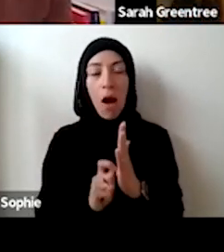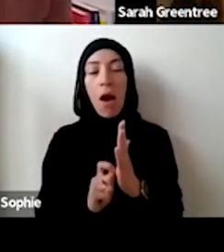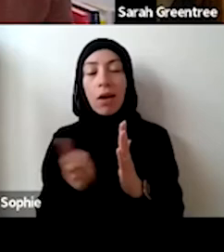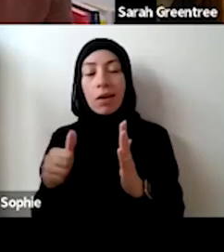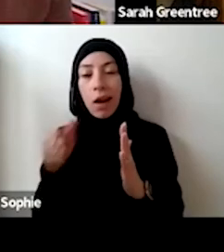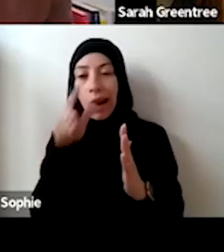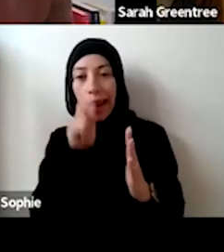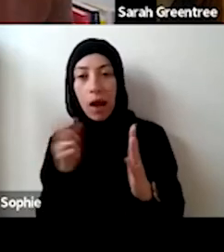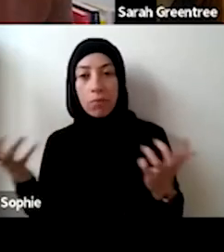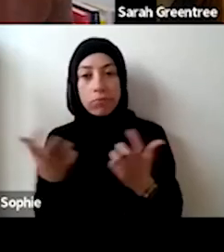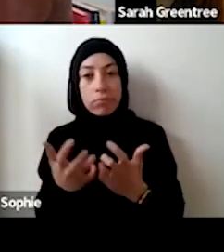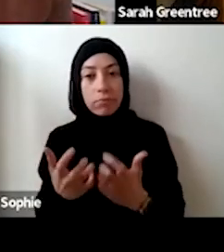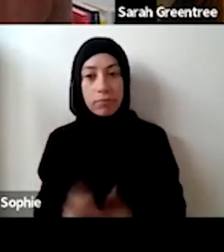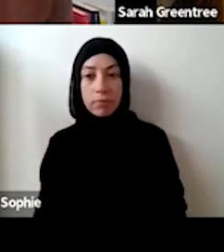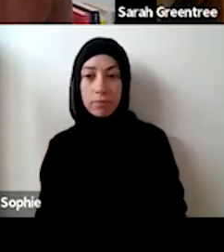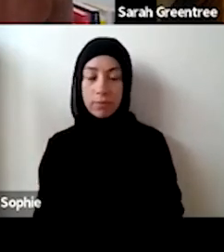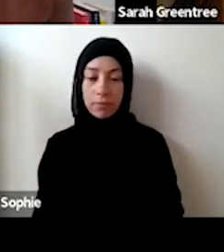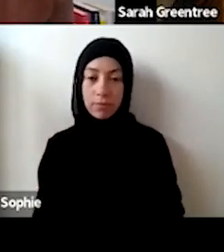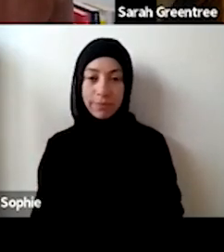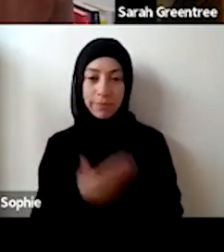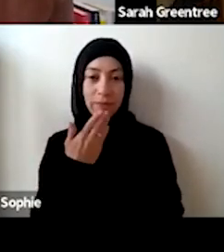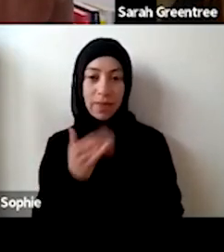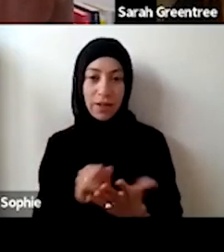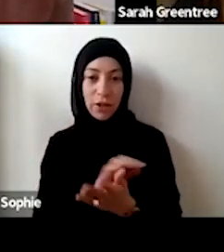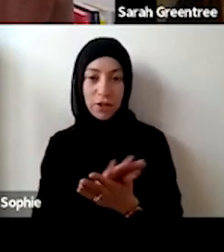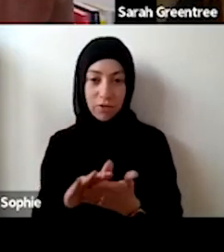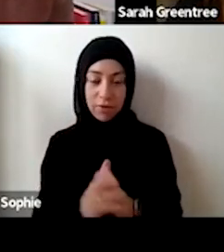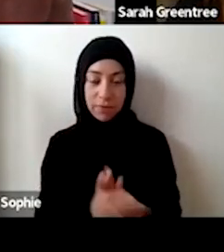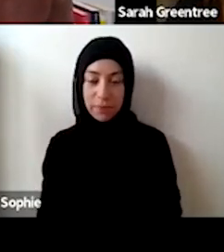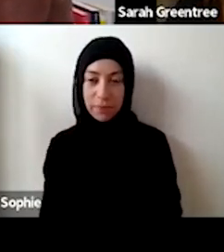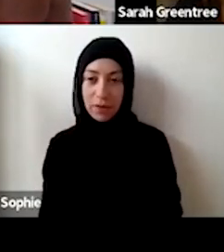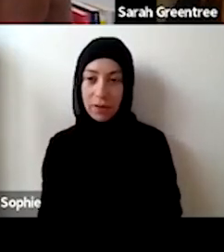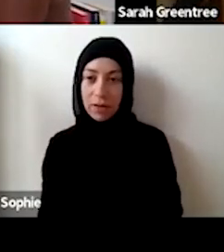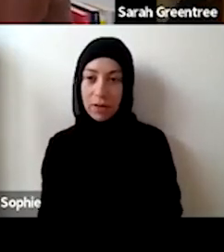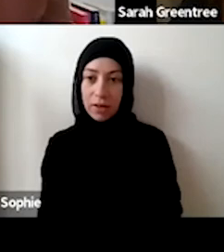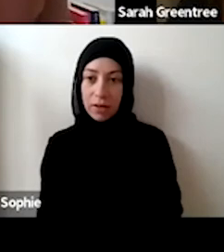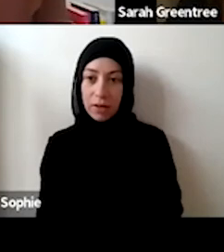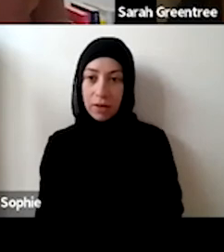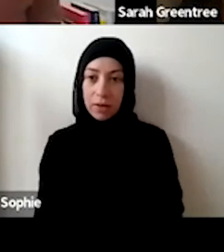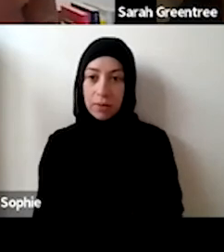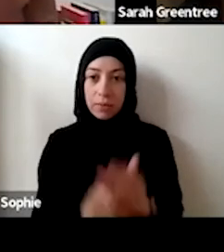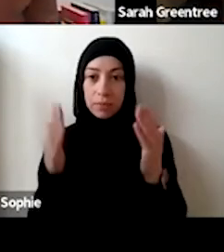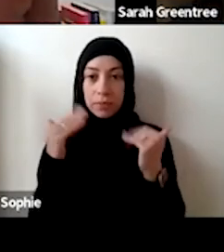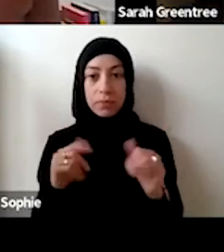practice, and it might help you decide whether you feel you fit into the category. Thank you, Sarah. This is a question from anonymous from the ELI and peer review. What we plan to do with the round four-year investment